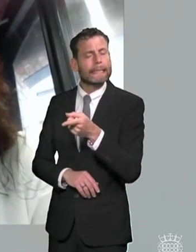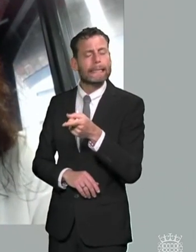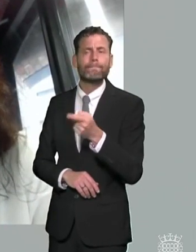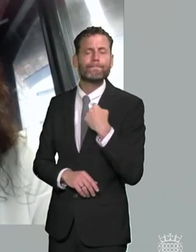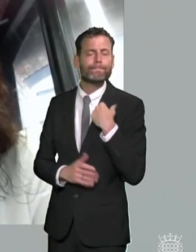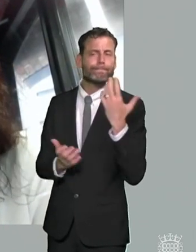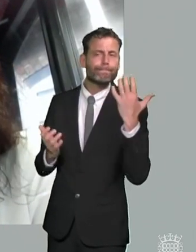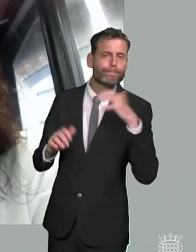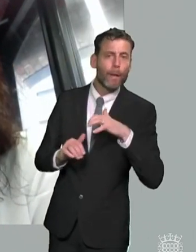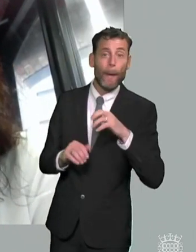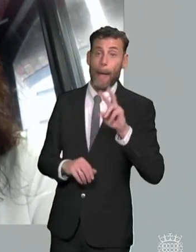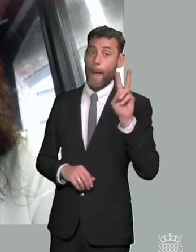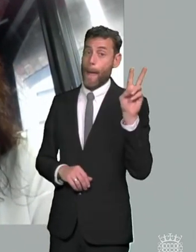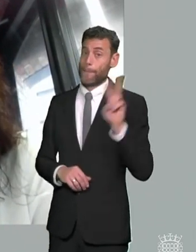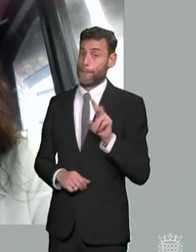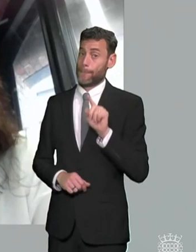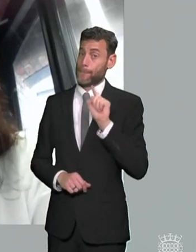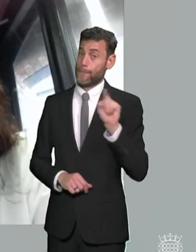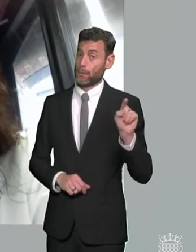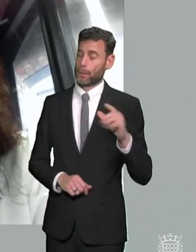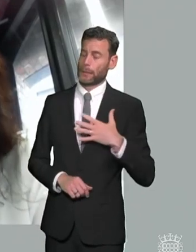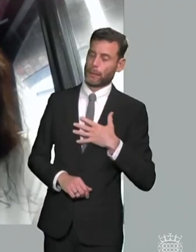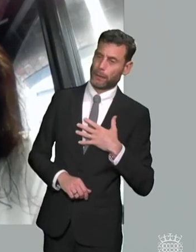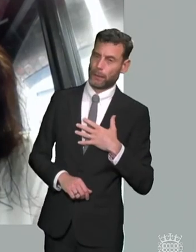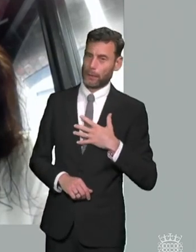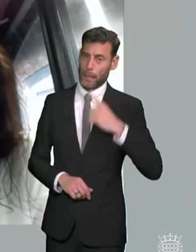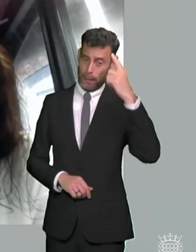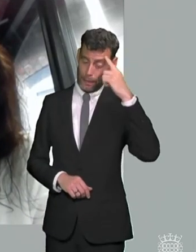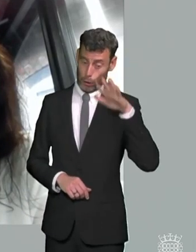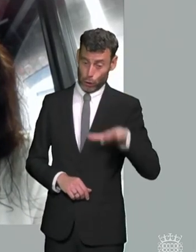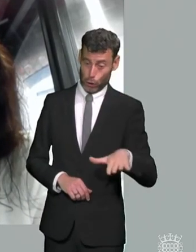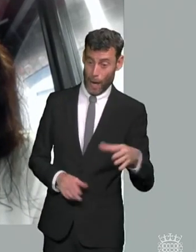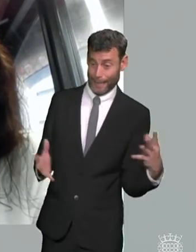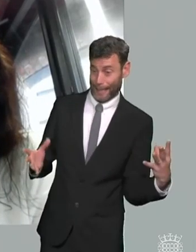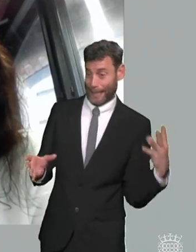that i know that parents feel um because the challenge through the tribunal for um you know